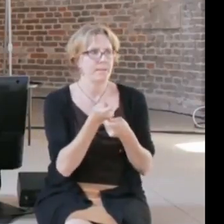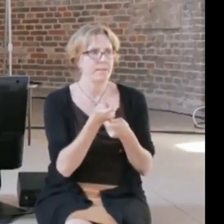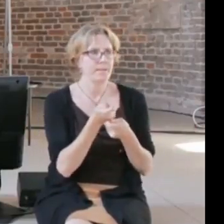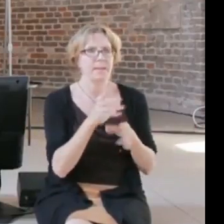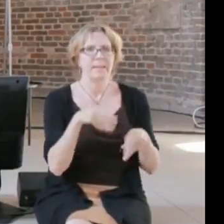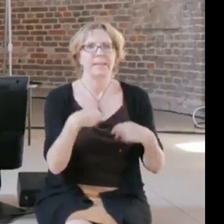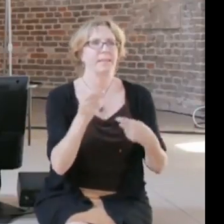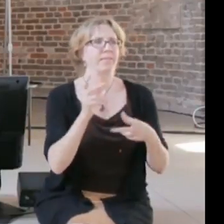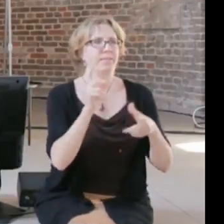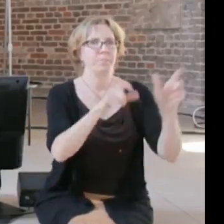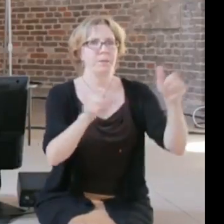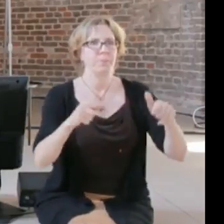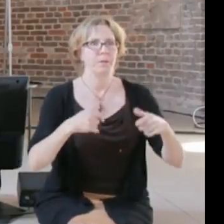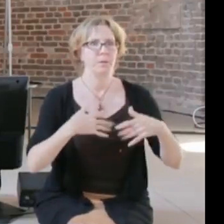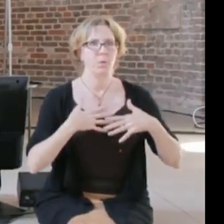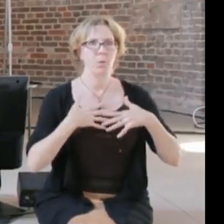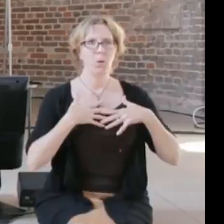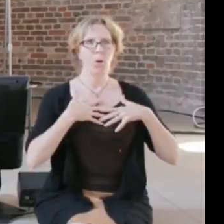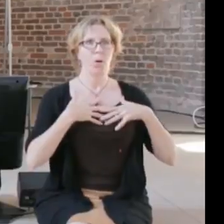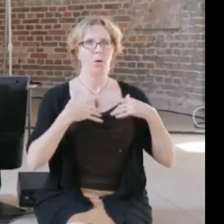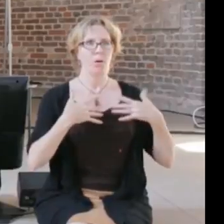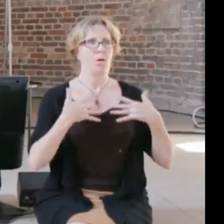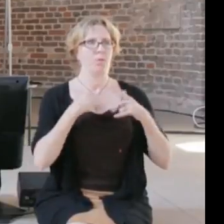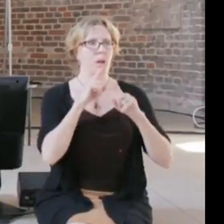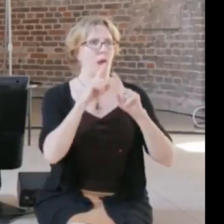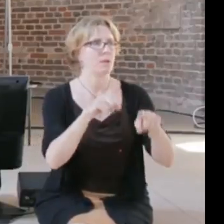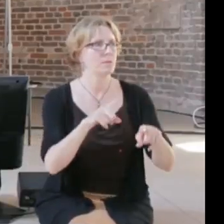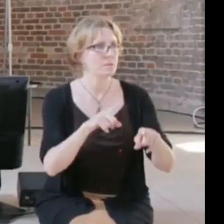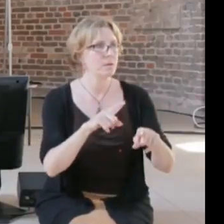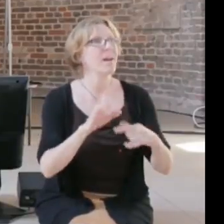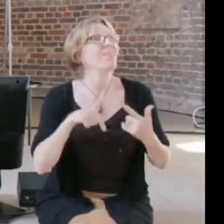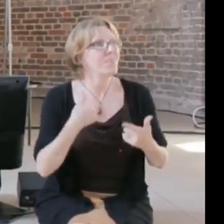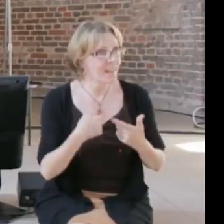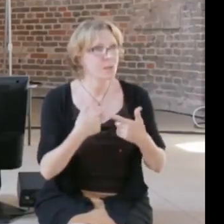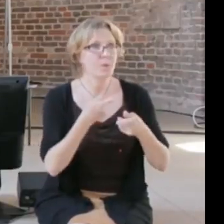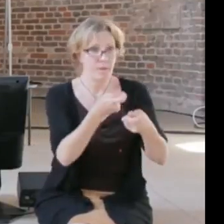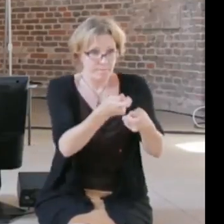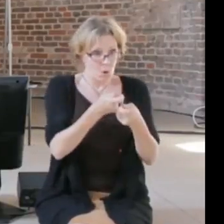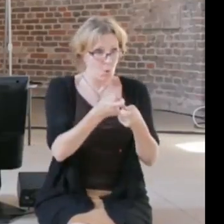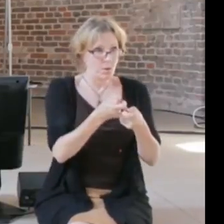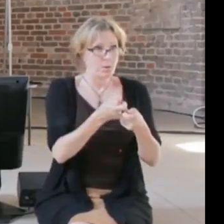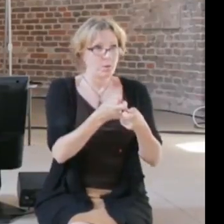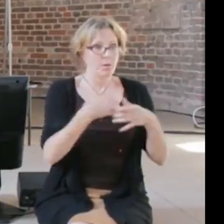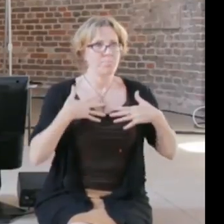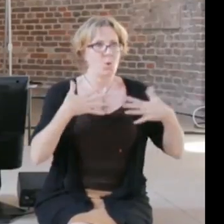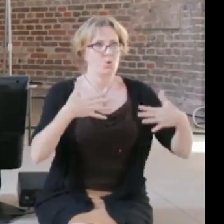reaction, but then we should go in and explore, because when I was looking at this, Myex app,